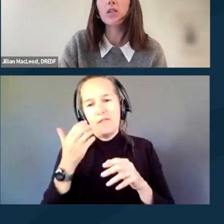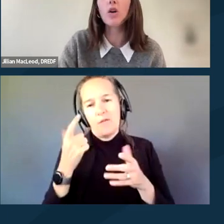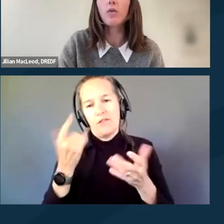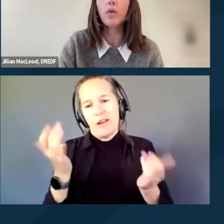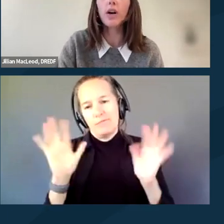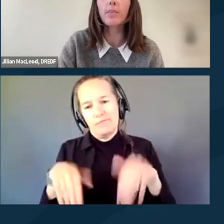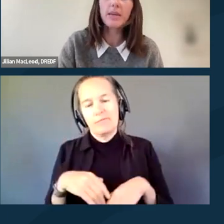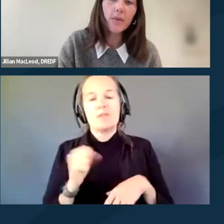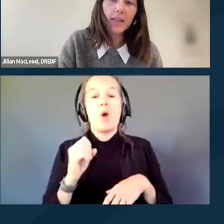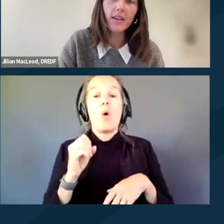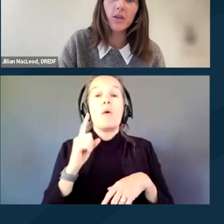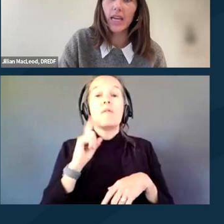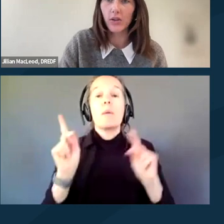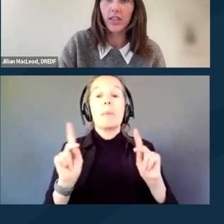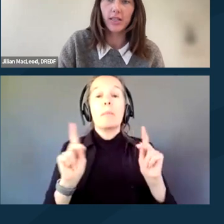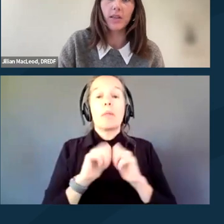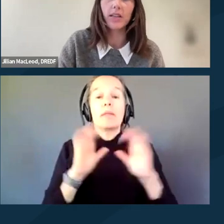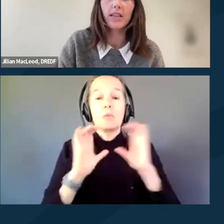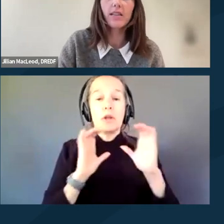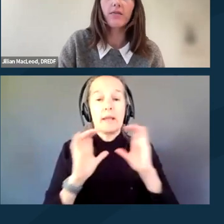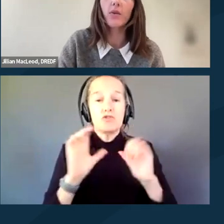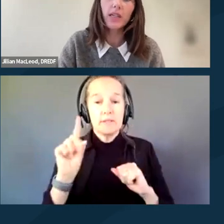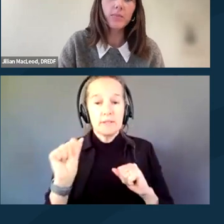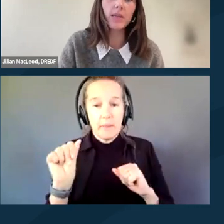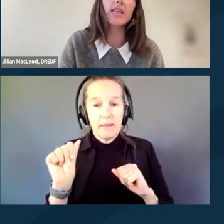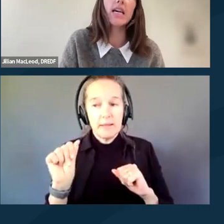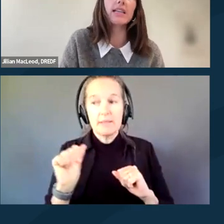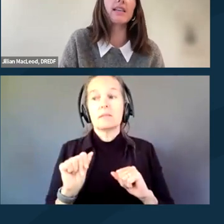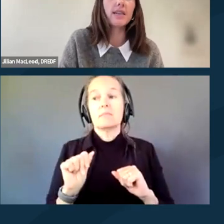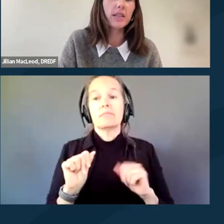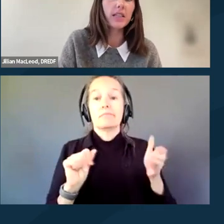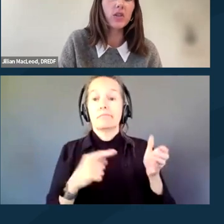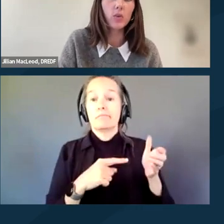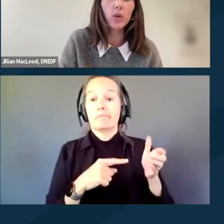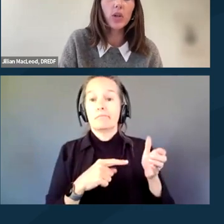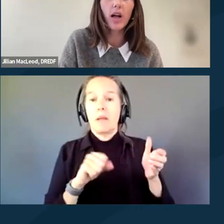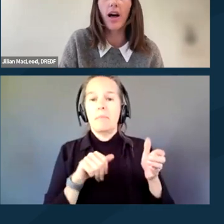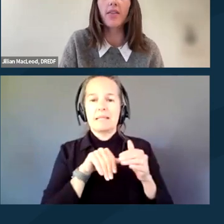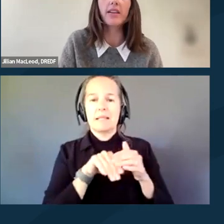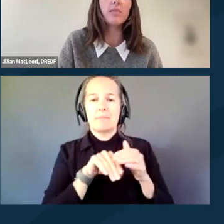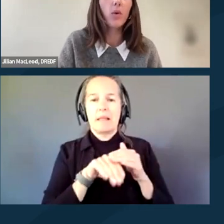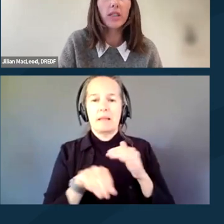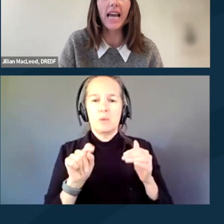So for people with communication disabilities, a phone can be an accessibility tool that is important